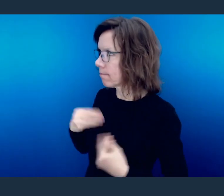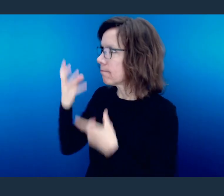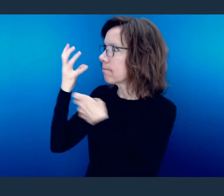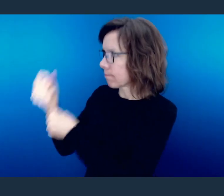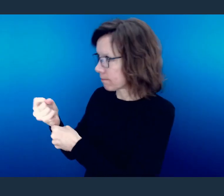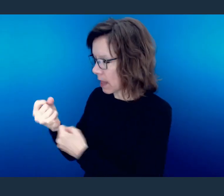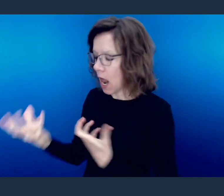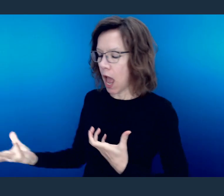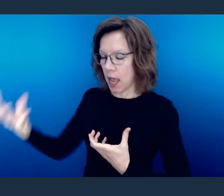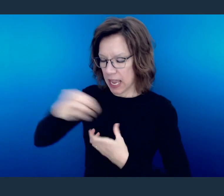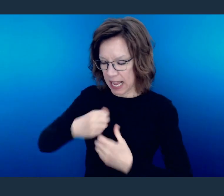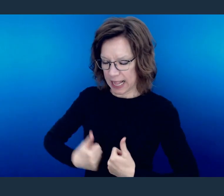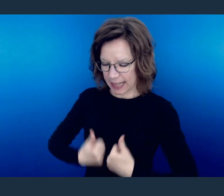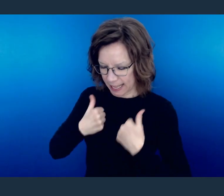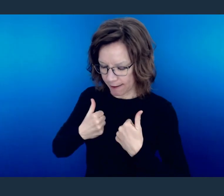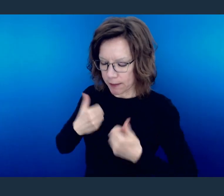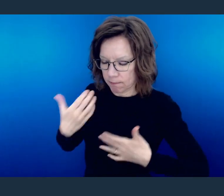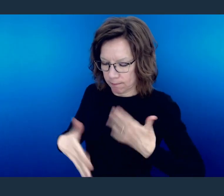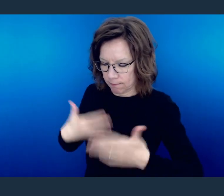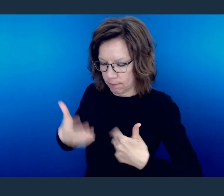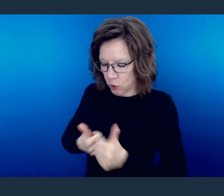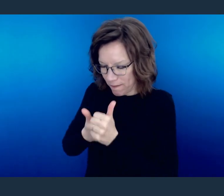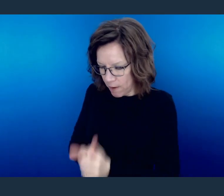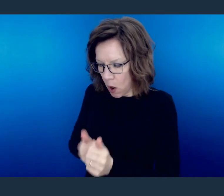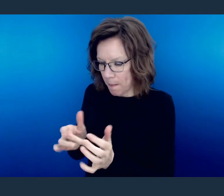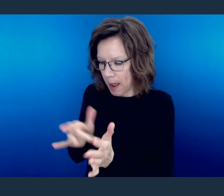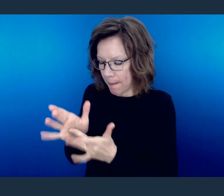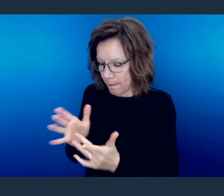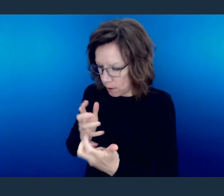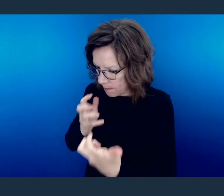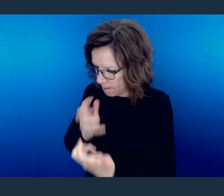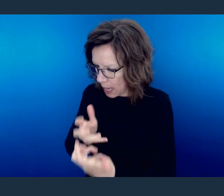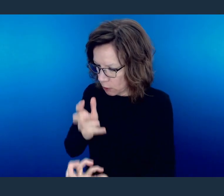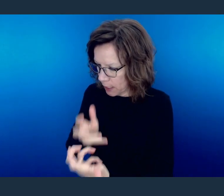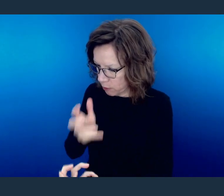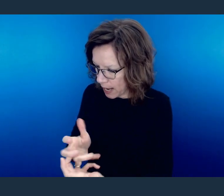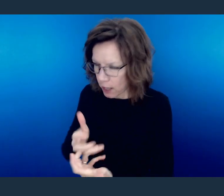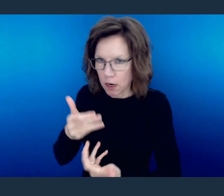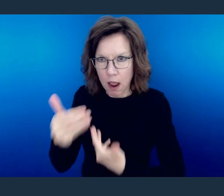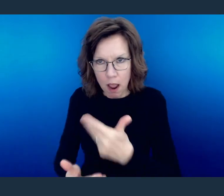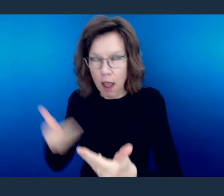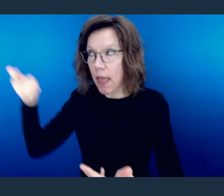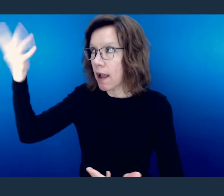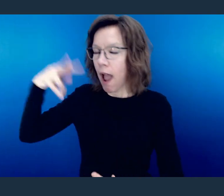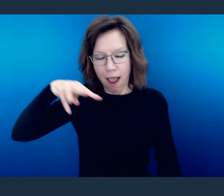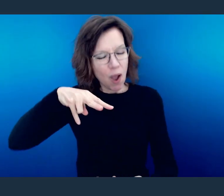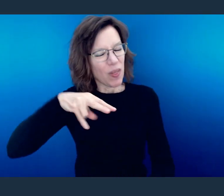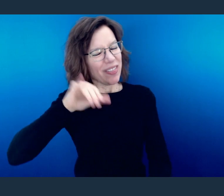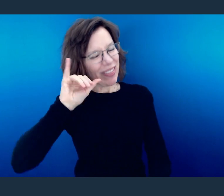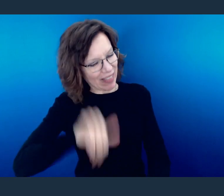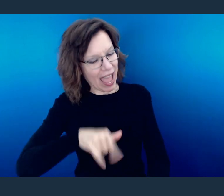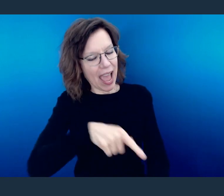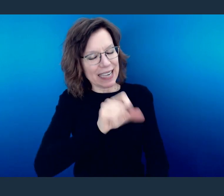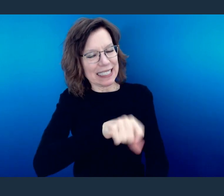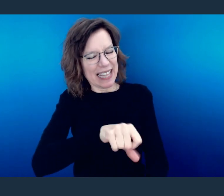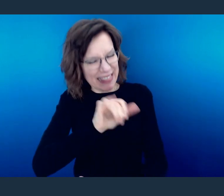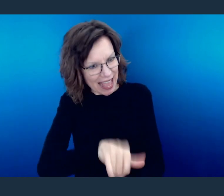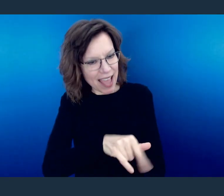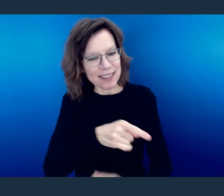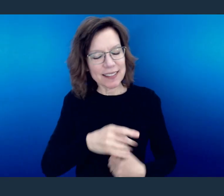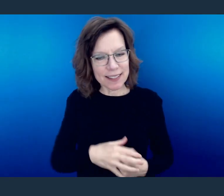then you start to live that out, then you will become what God has called you to be.